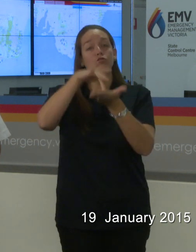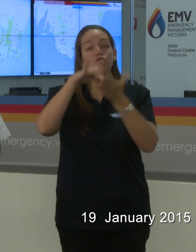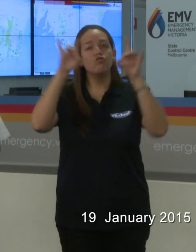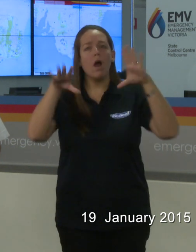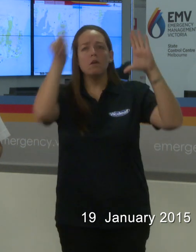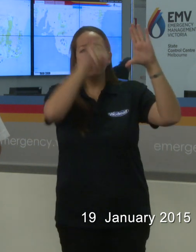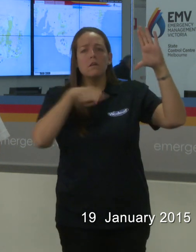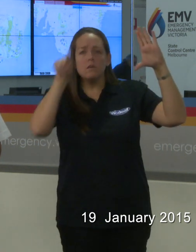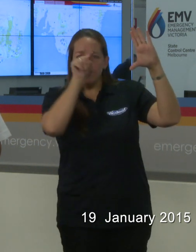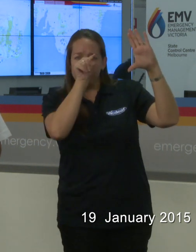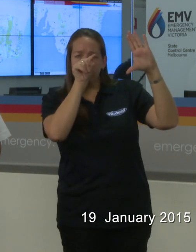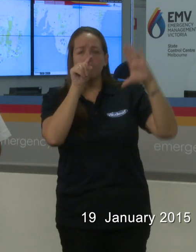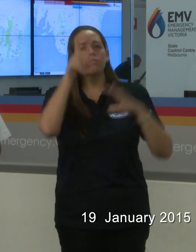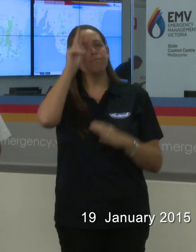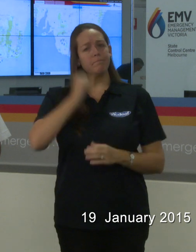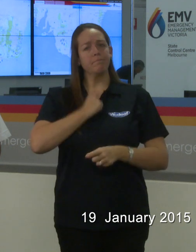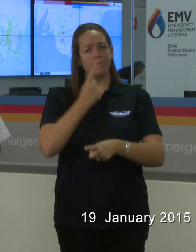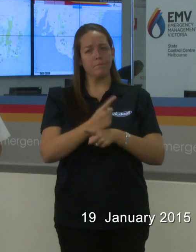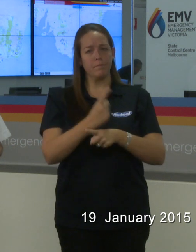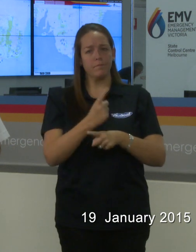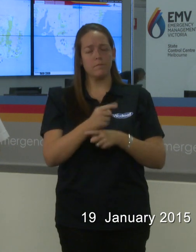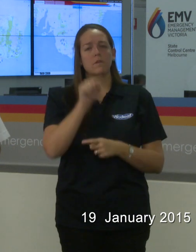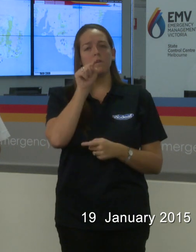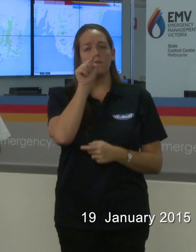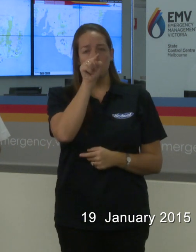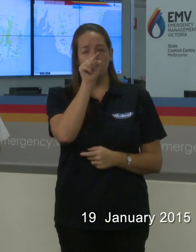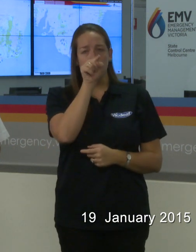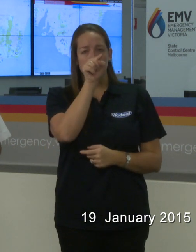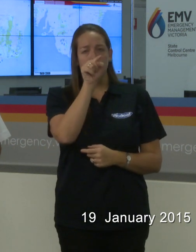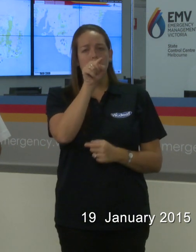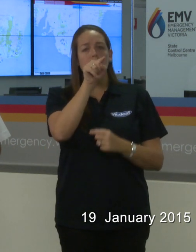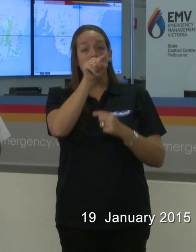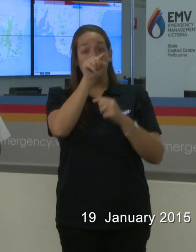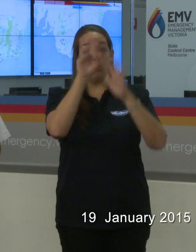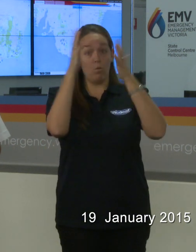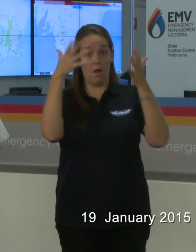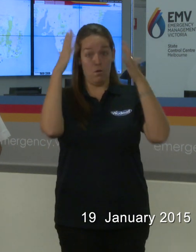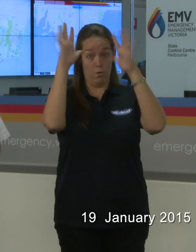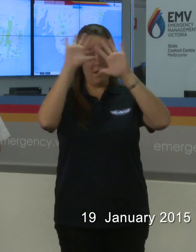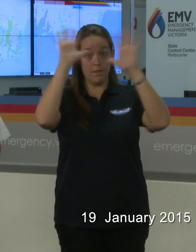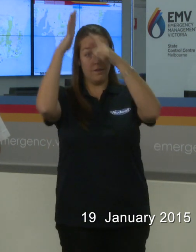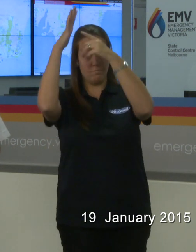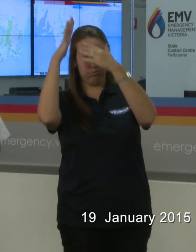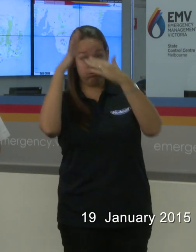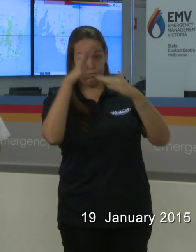I often talk about it but one of those things is central Australia drives our weather system when we get that hot